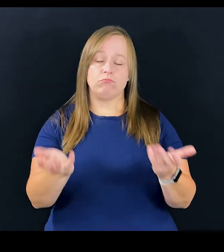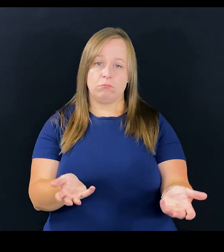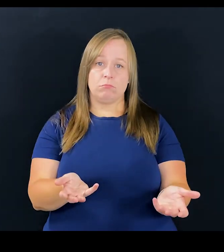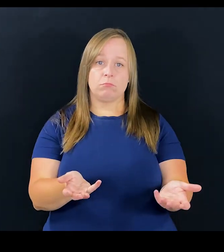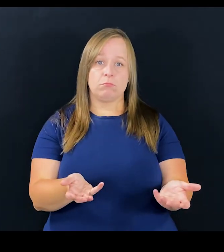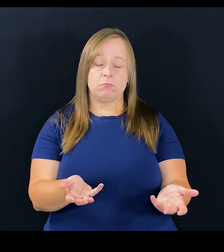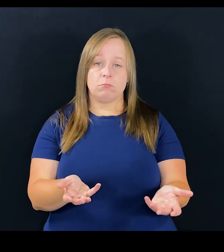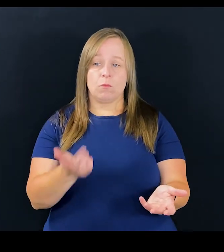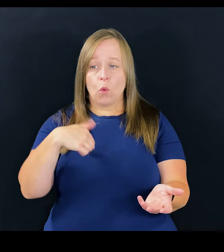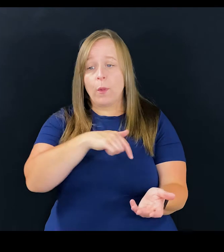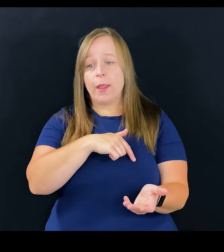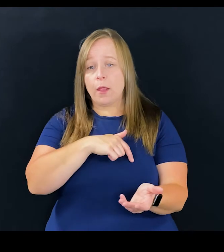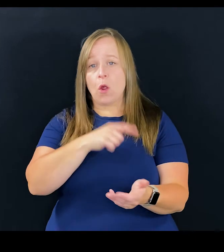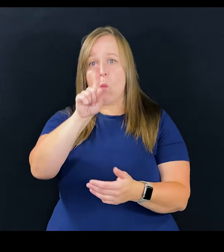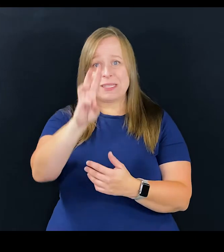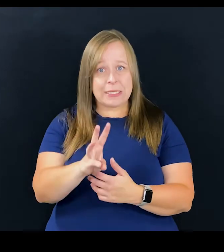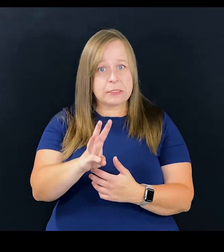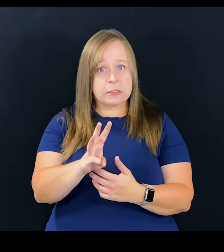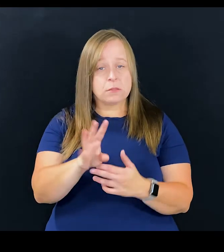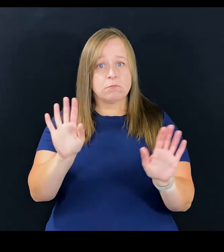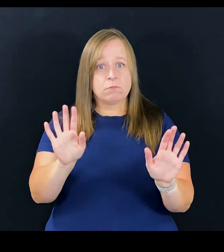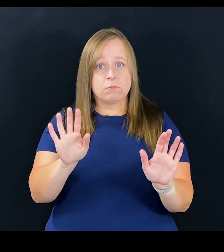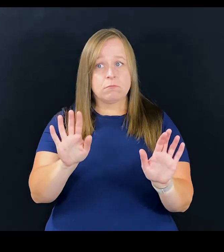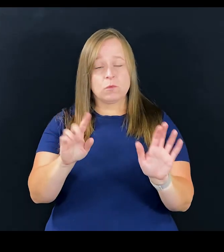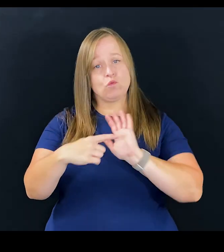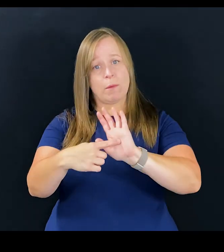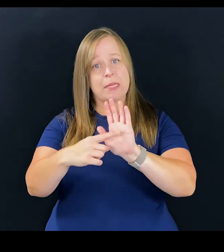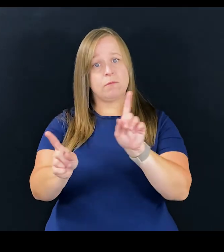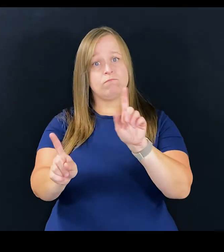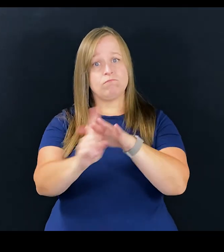that we are one sixth and it should be representative